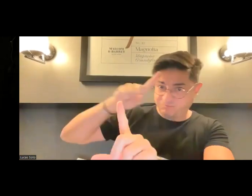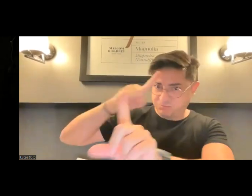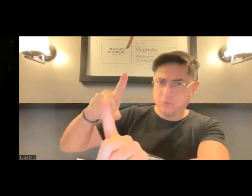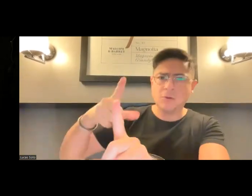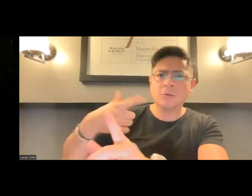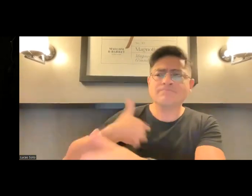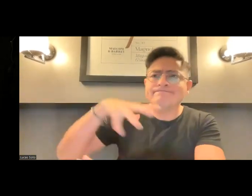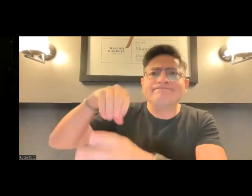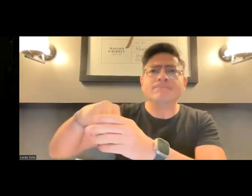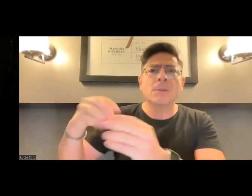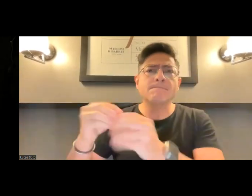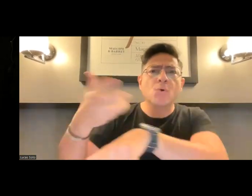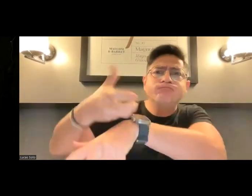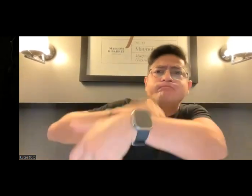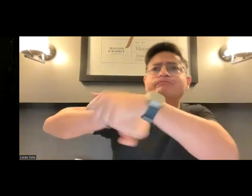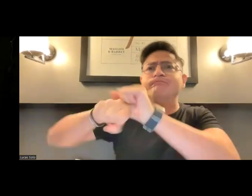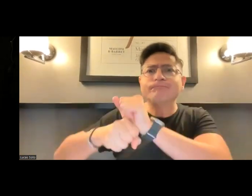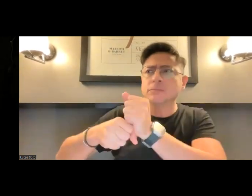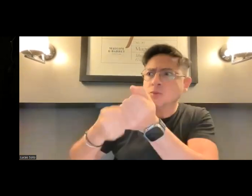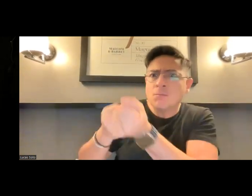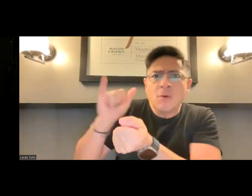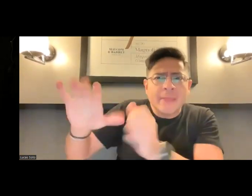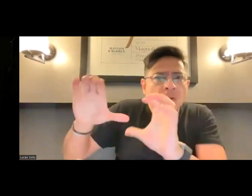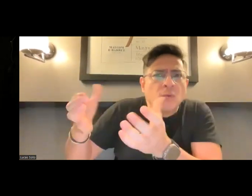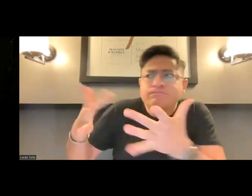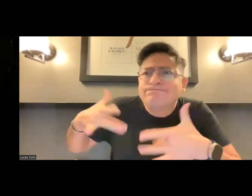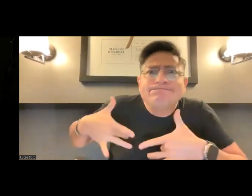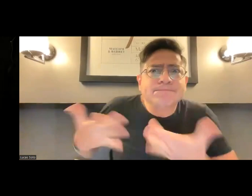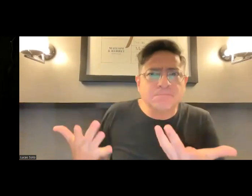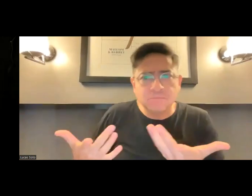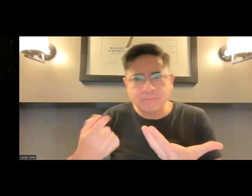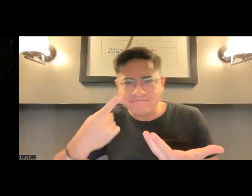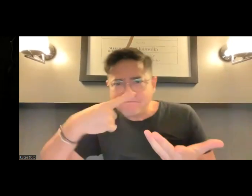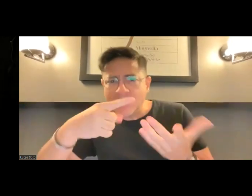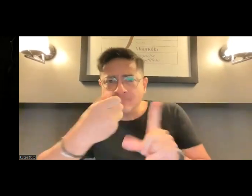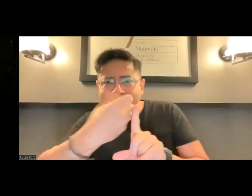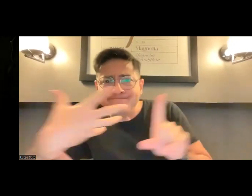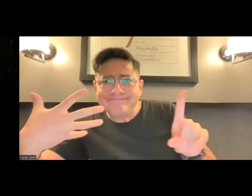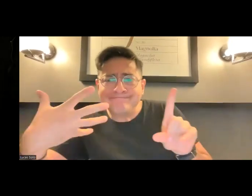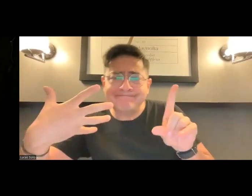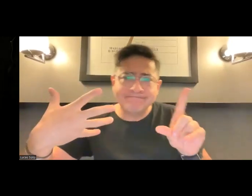captioning in accessibility. And I don't know if there is a group